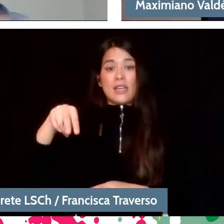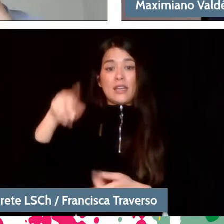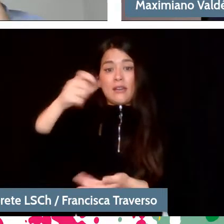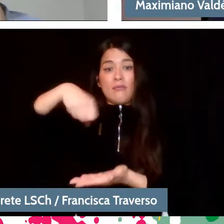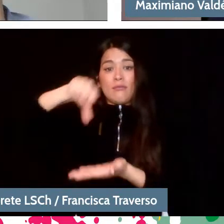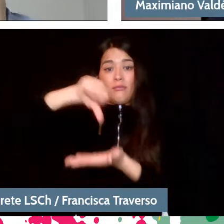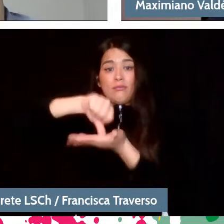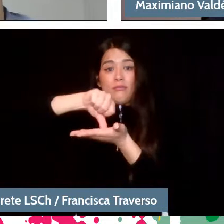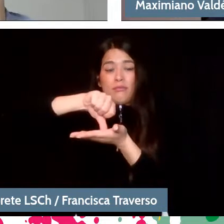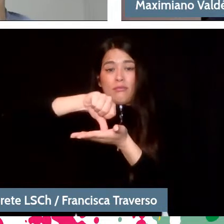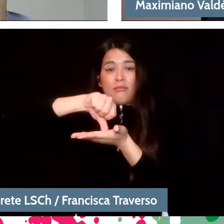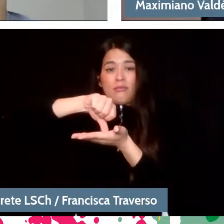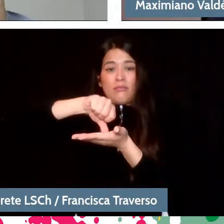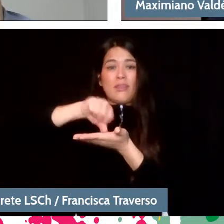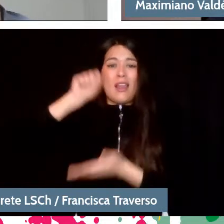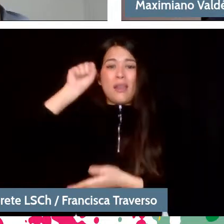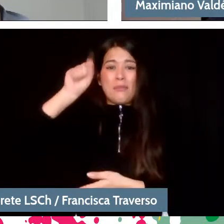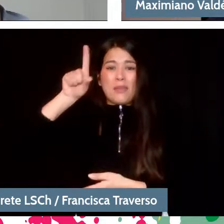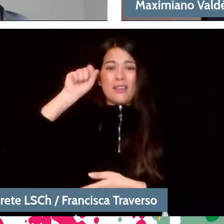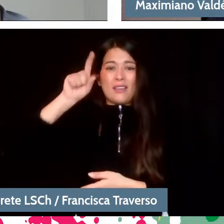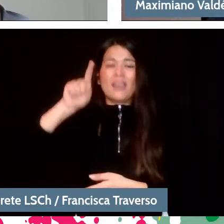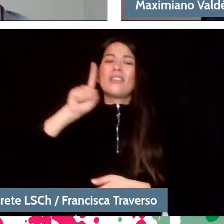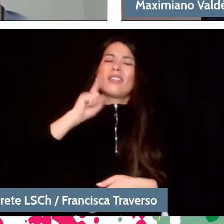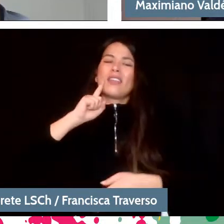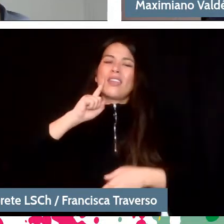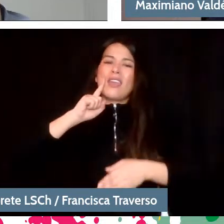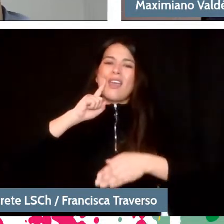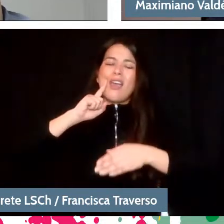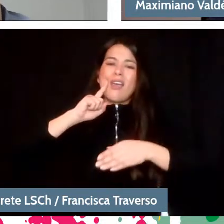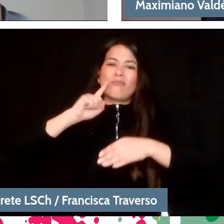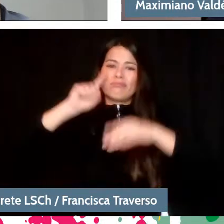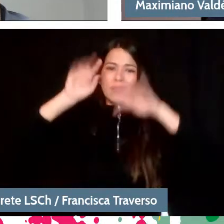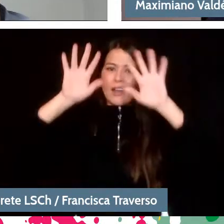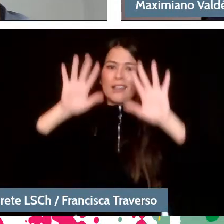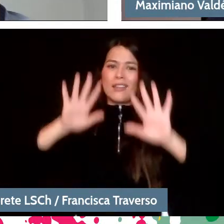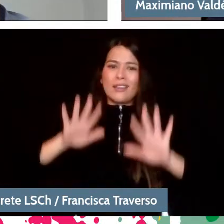had a sound characteristic that was typical of this great German orchestra.